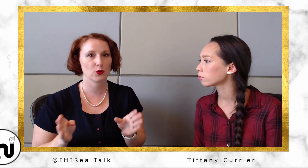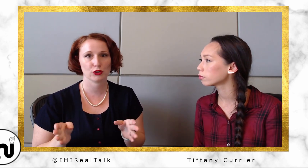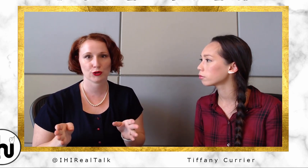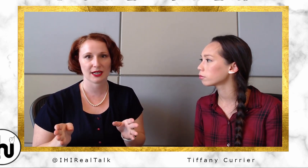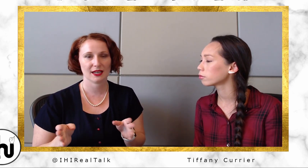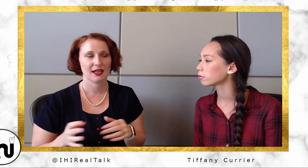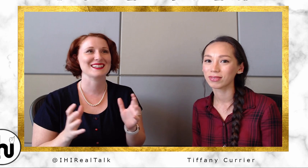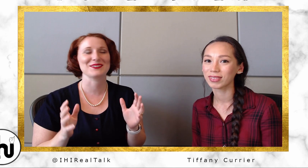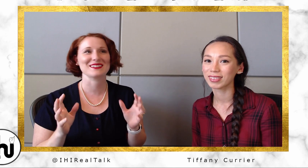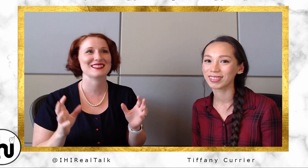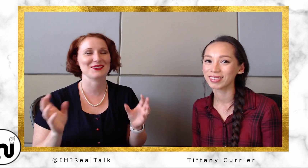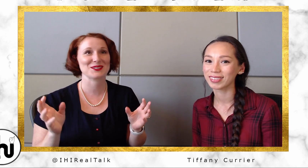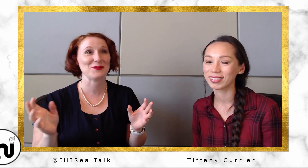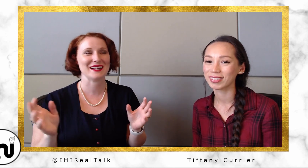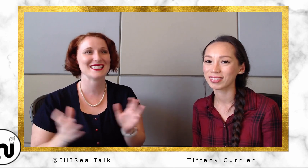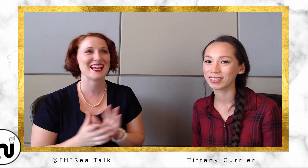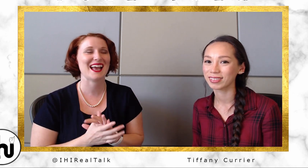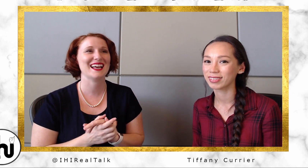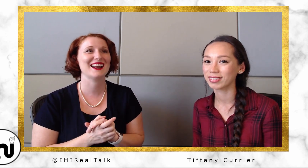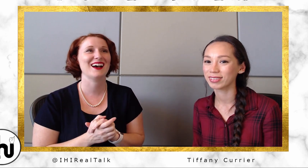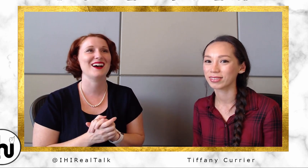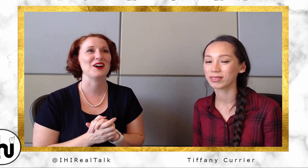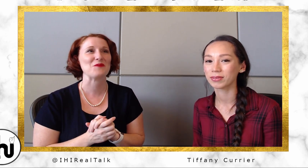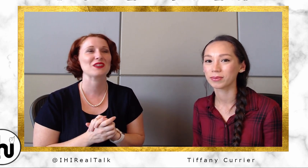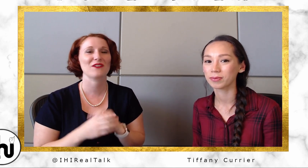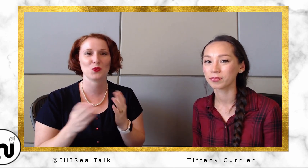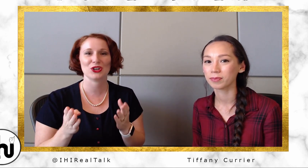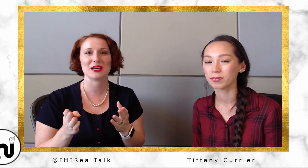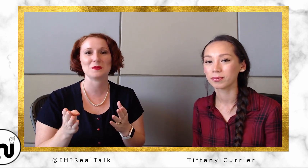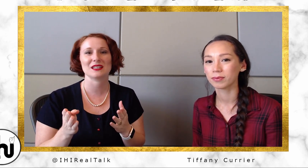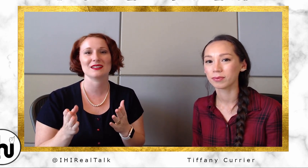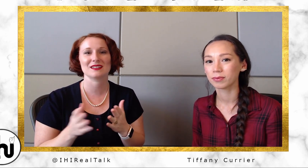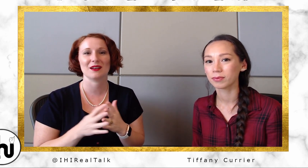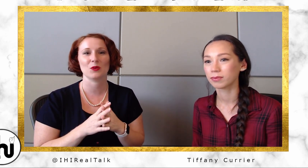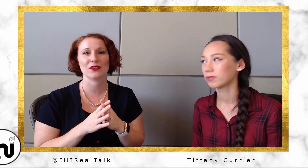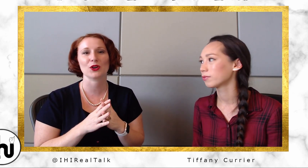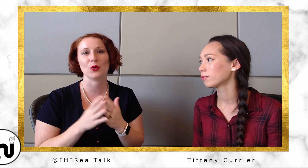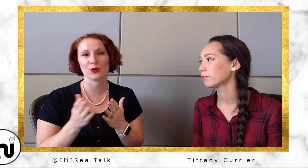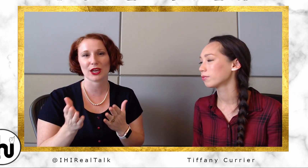There's... there's so much, and Kevin Williams is one of the co-creators of